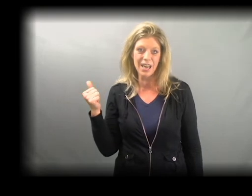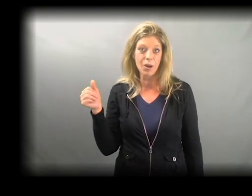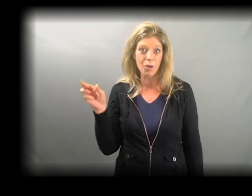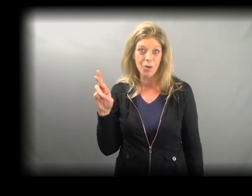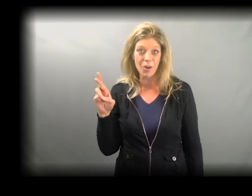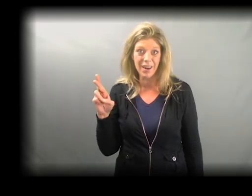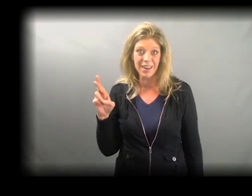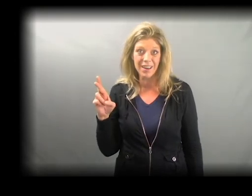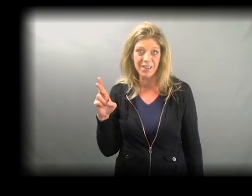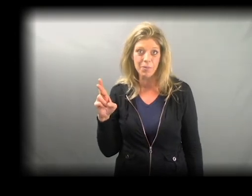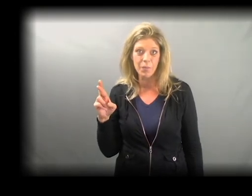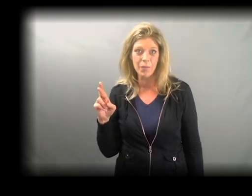or -